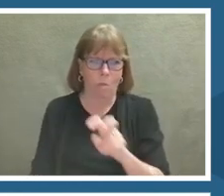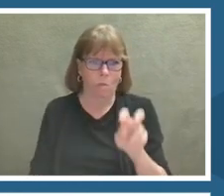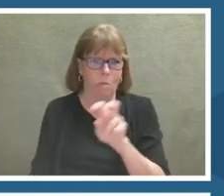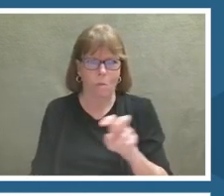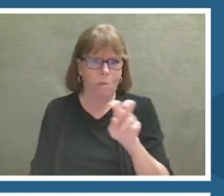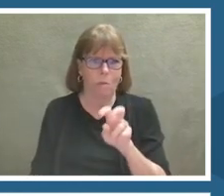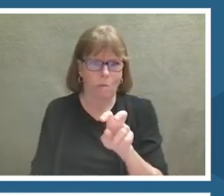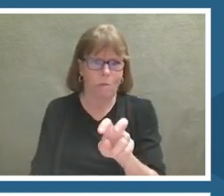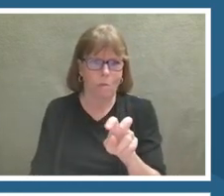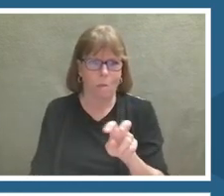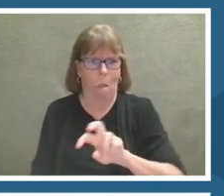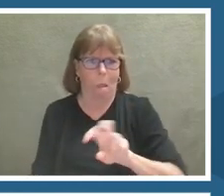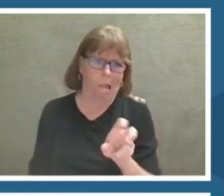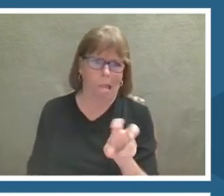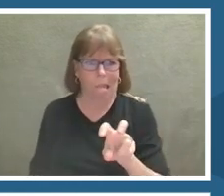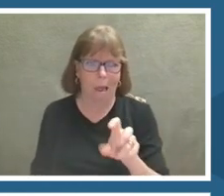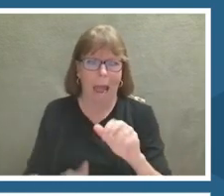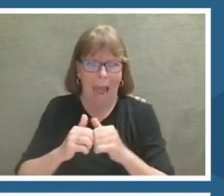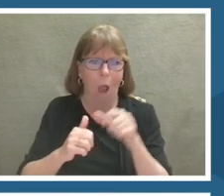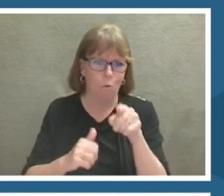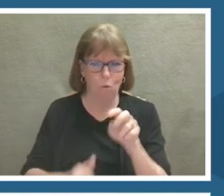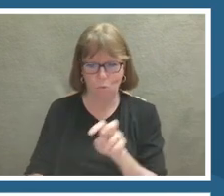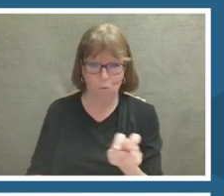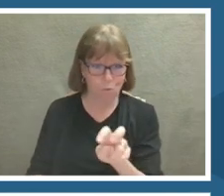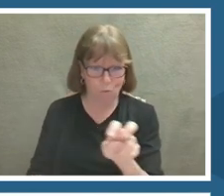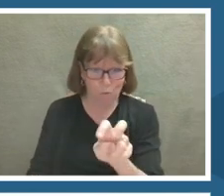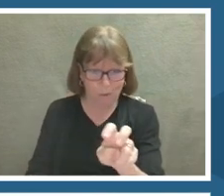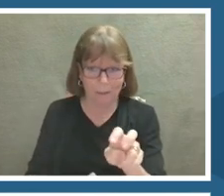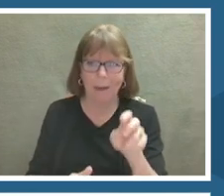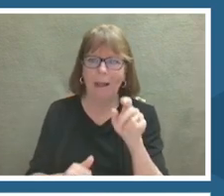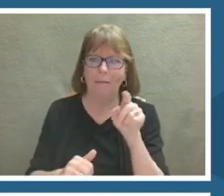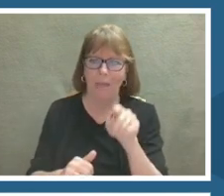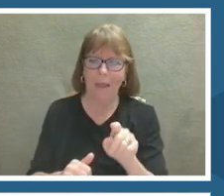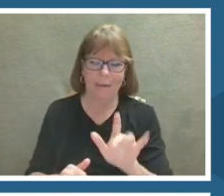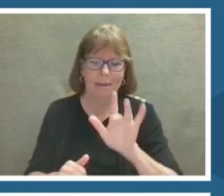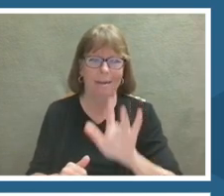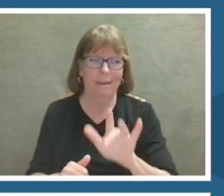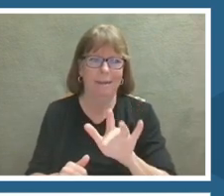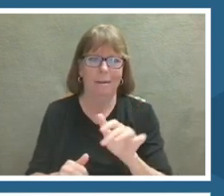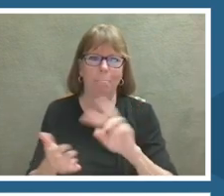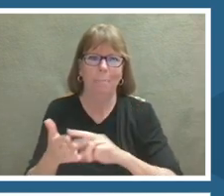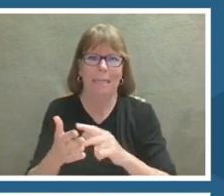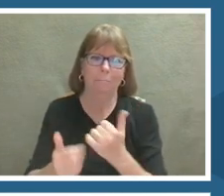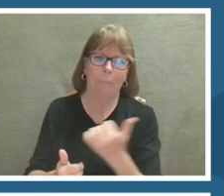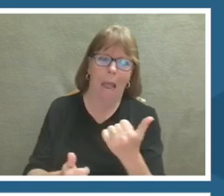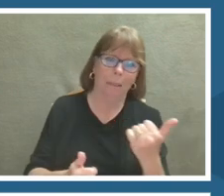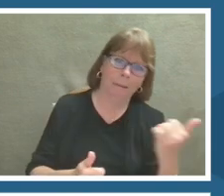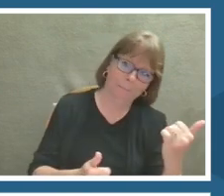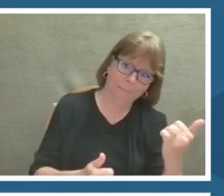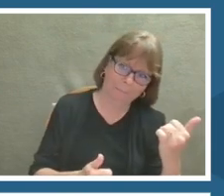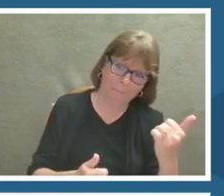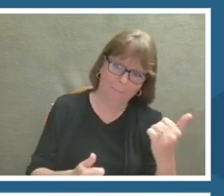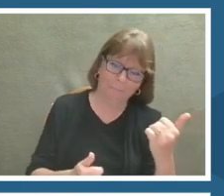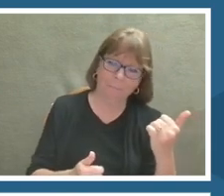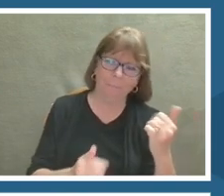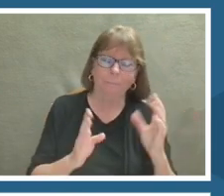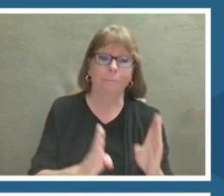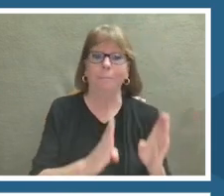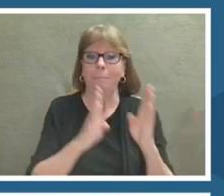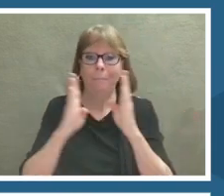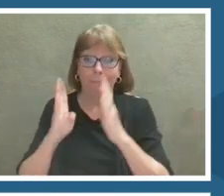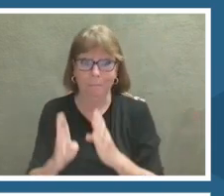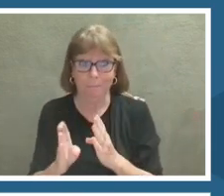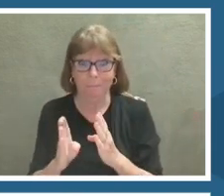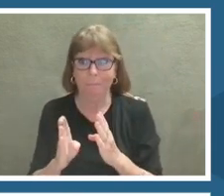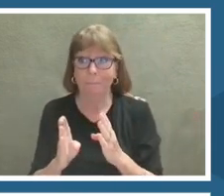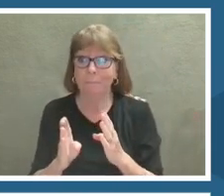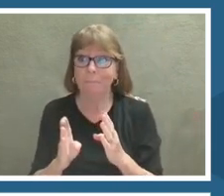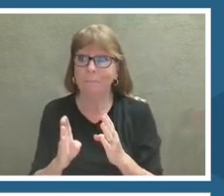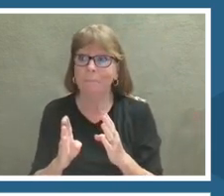drag to look around and back Hiroki to move backwards this is a slide back to that learning